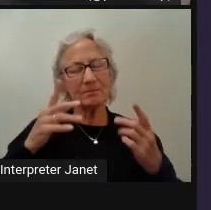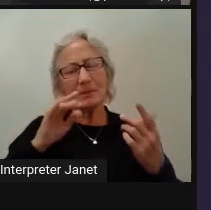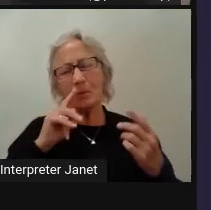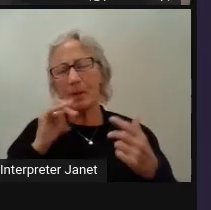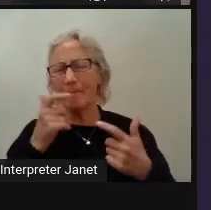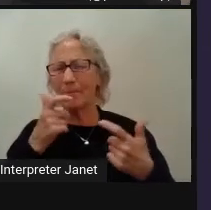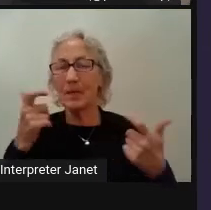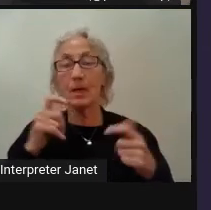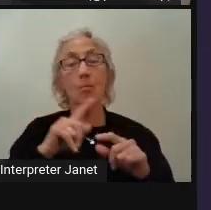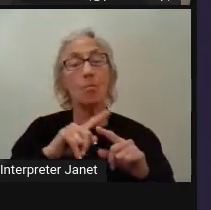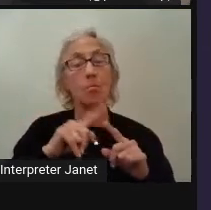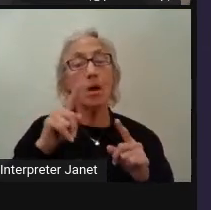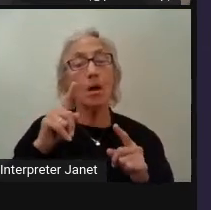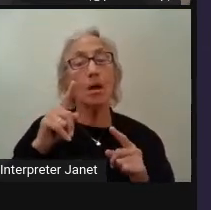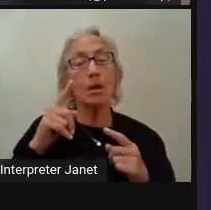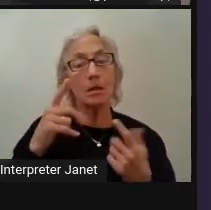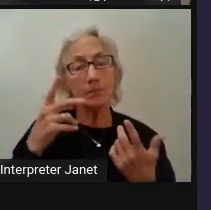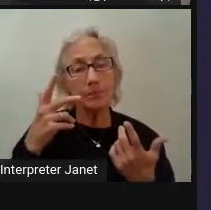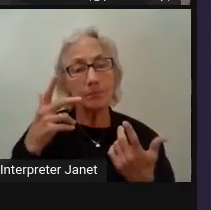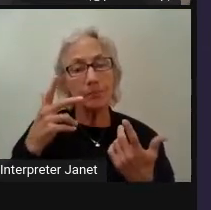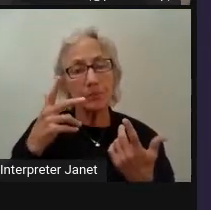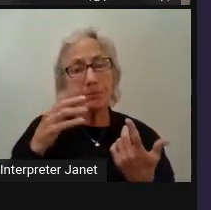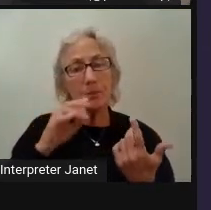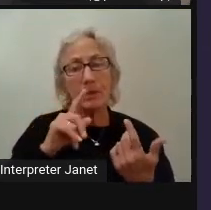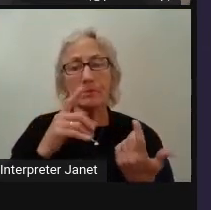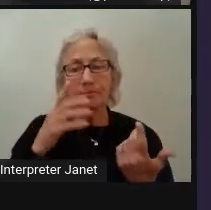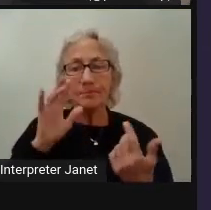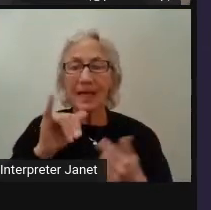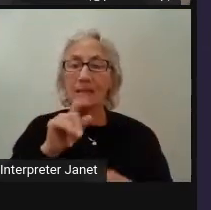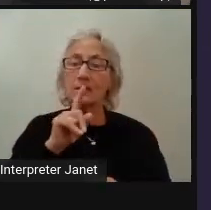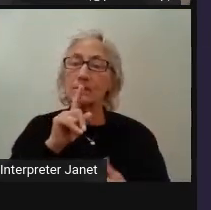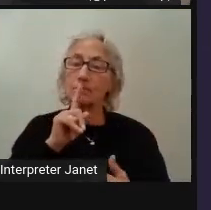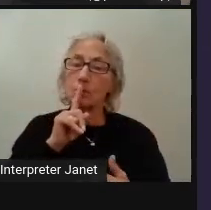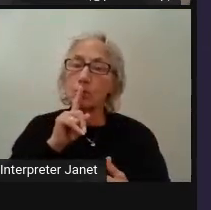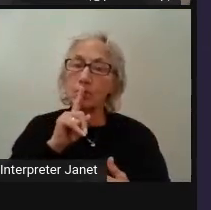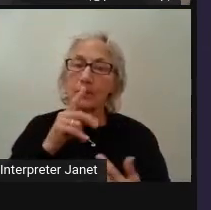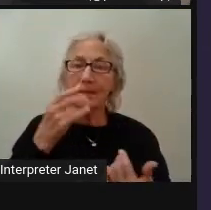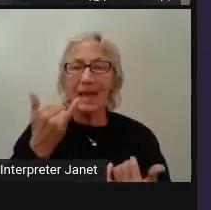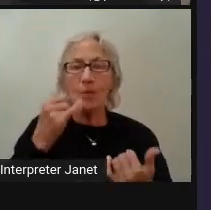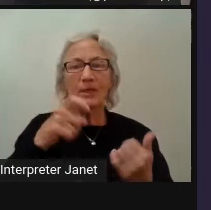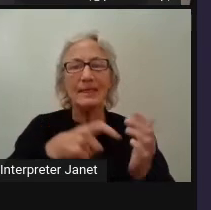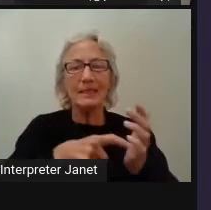It was an unrealistic case because when we will be running